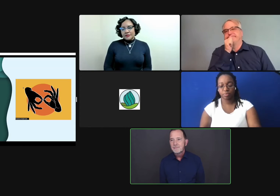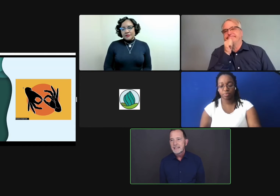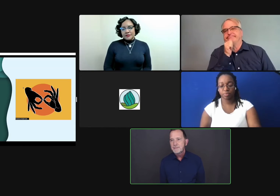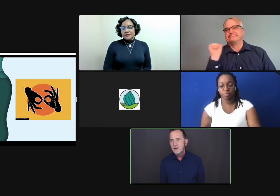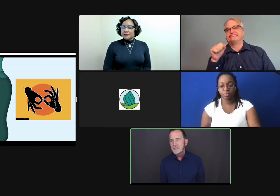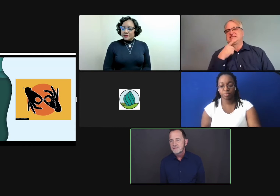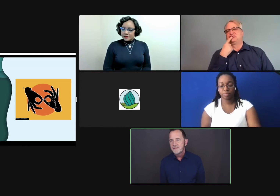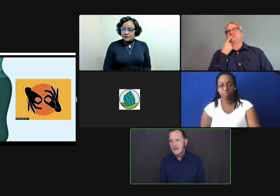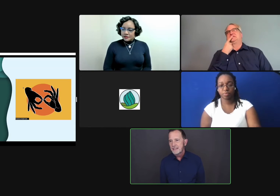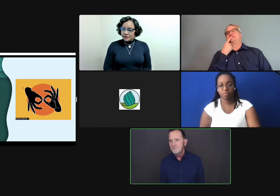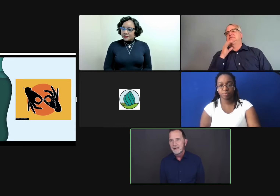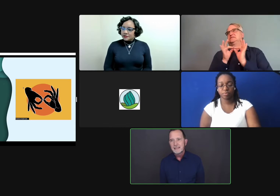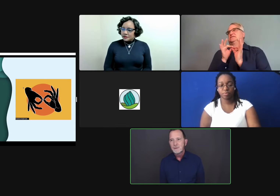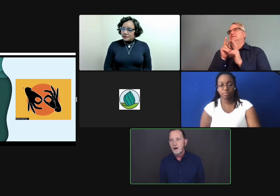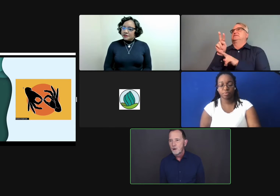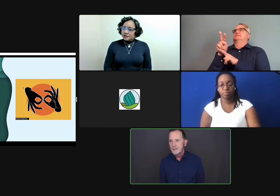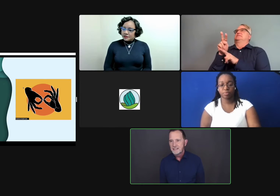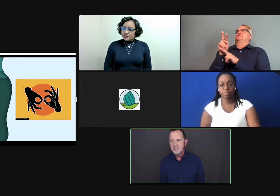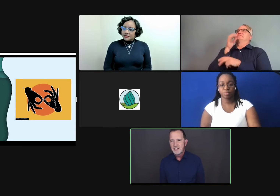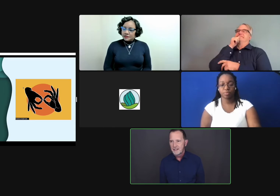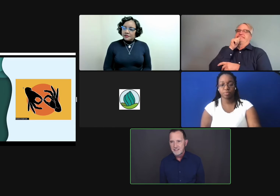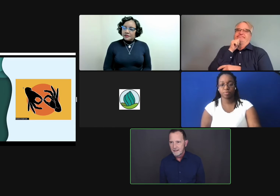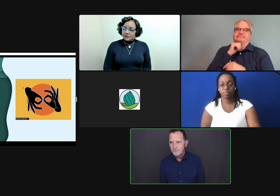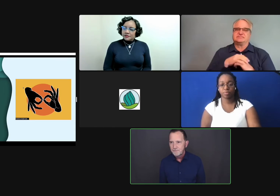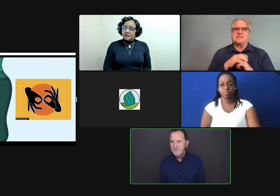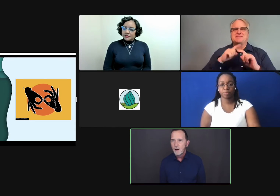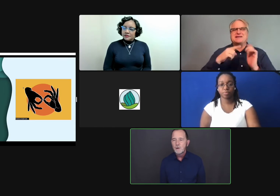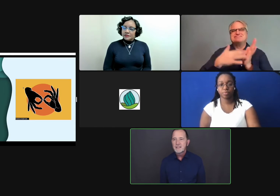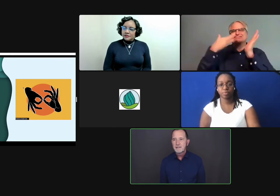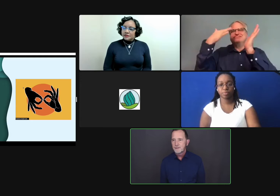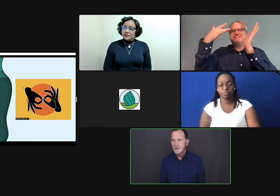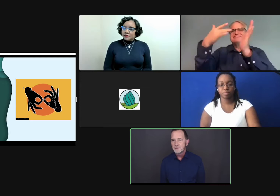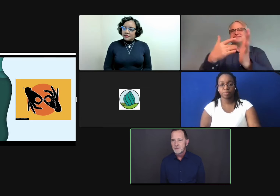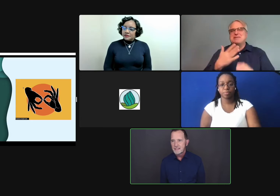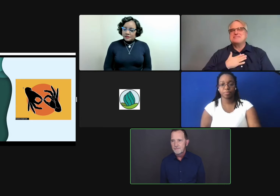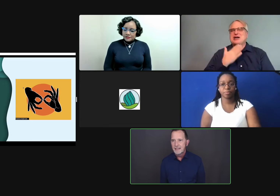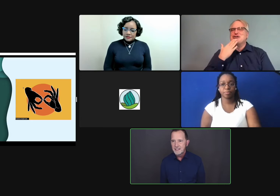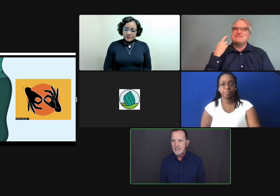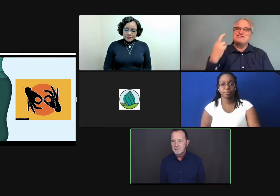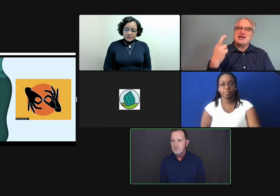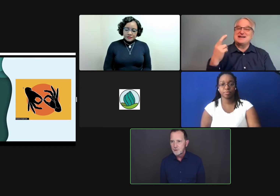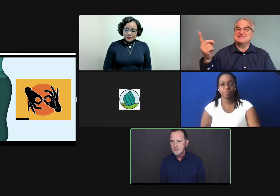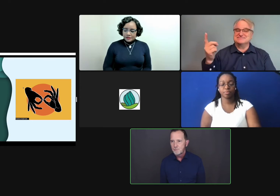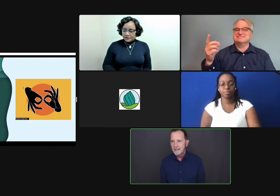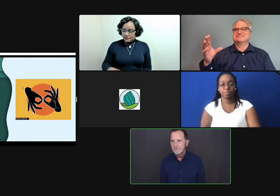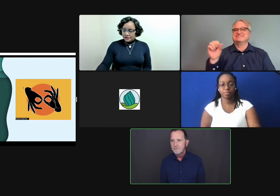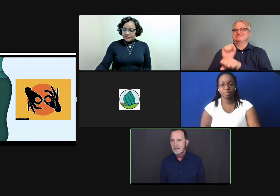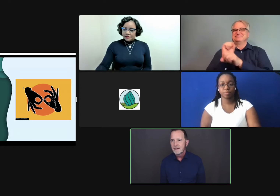My experience was varied, but it was always challenging, always difficult to receive my education through interpreting.